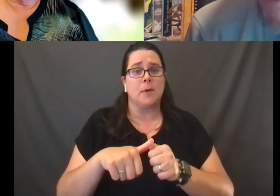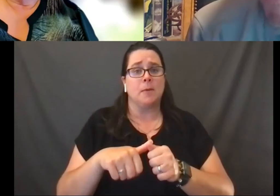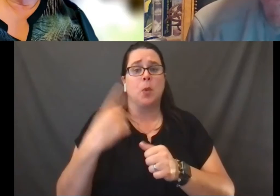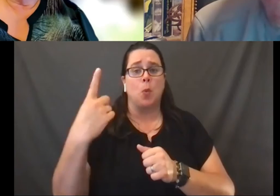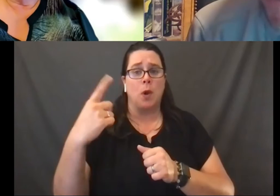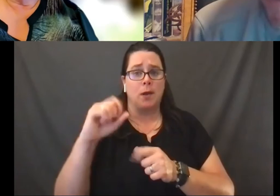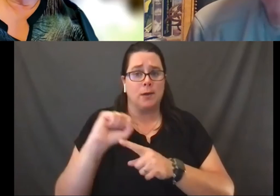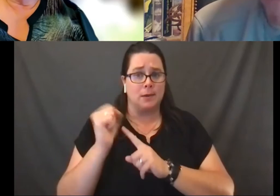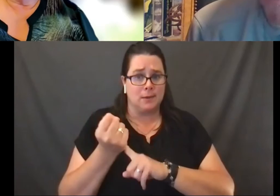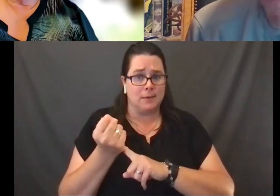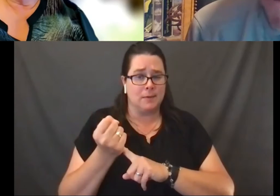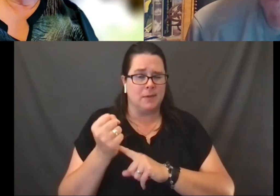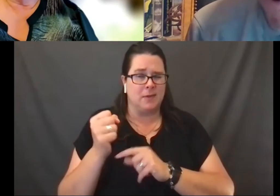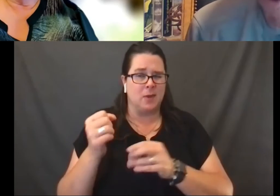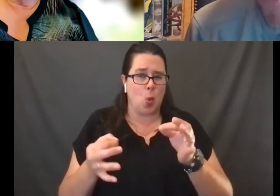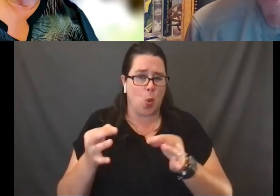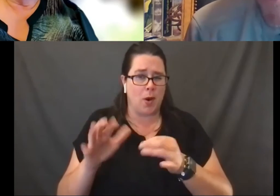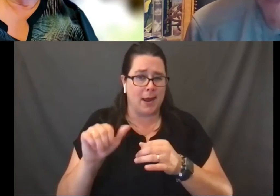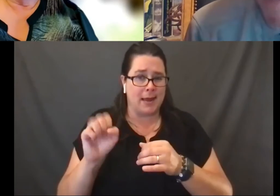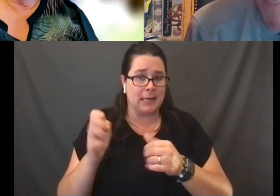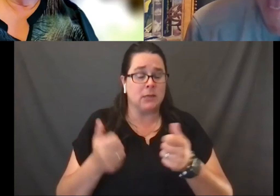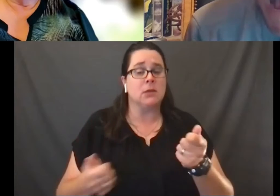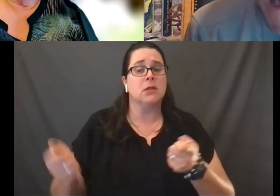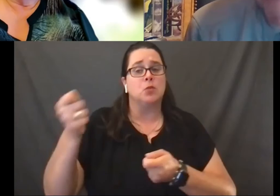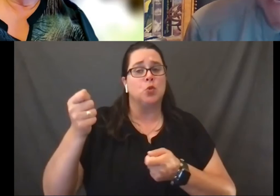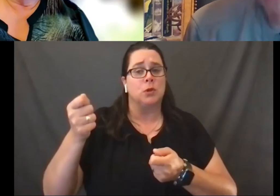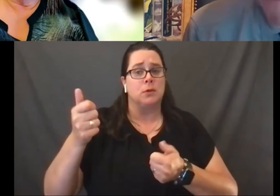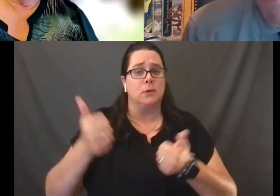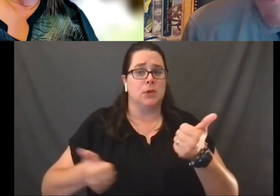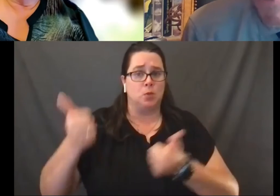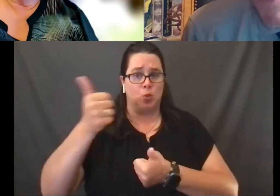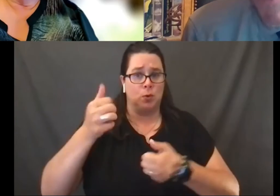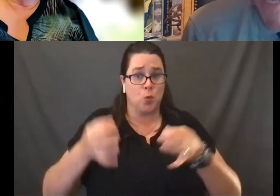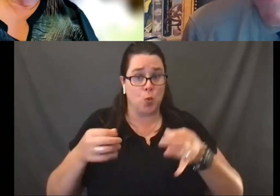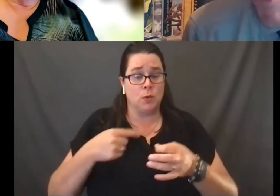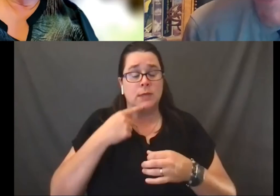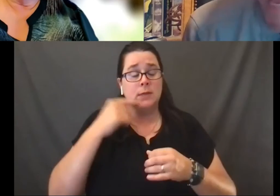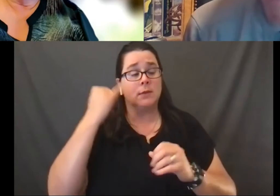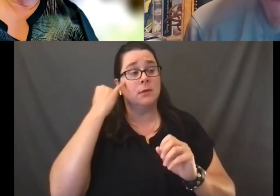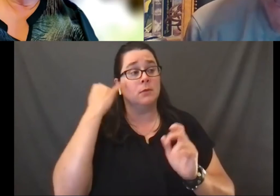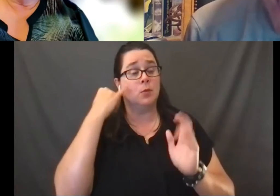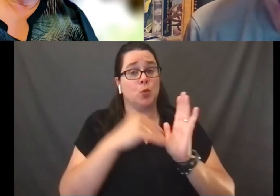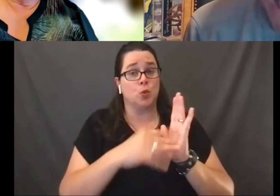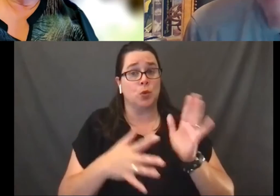in which the Supreme Court also said that if a student decides to text